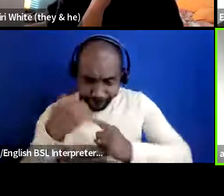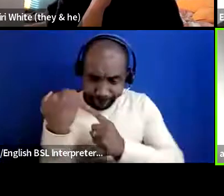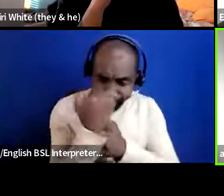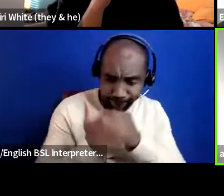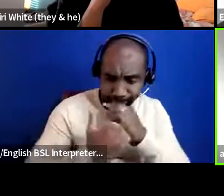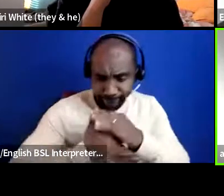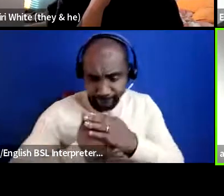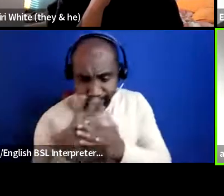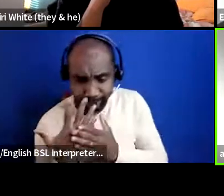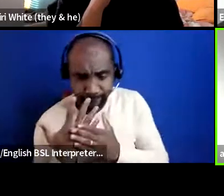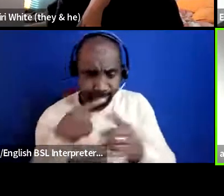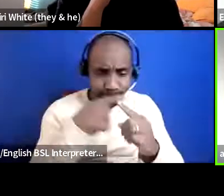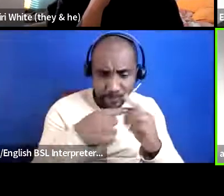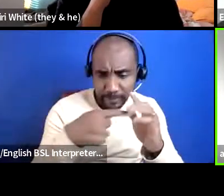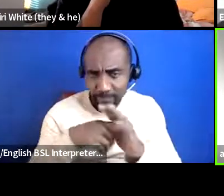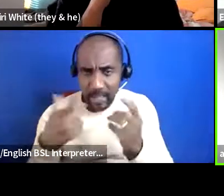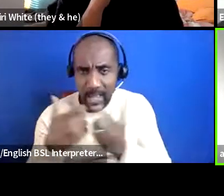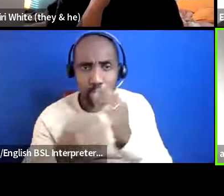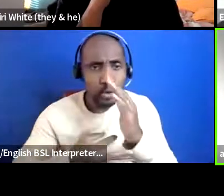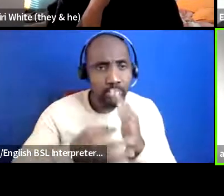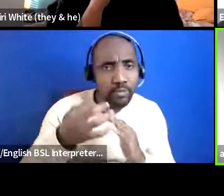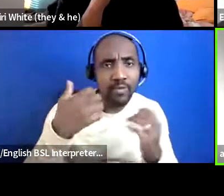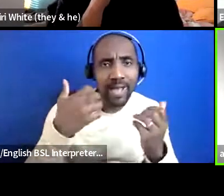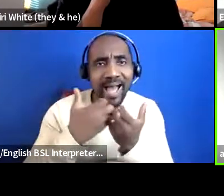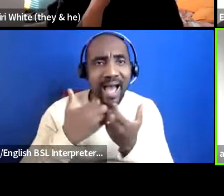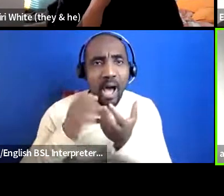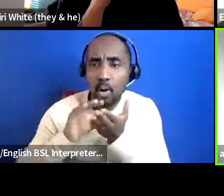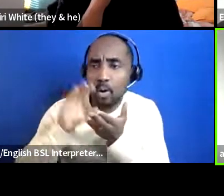literally figure out this question how do we resource our group and keep it going and keep